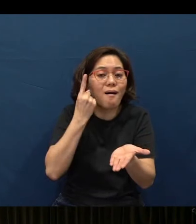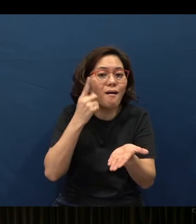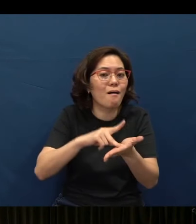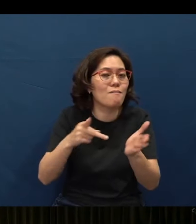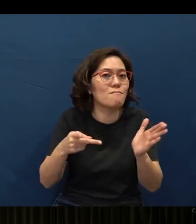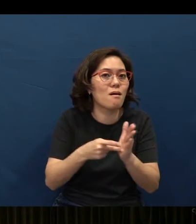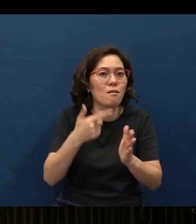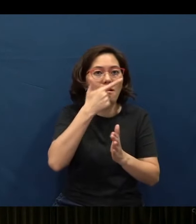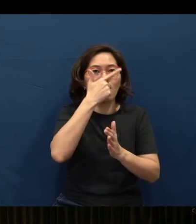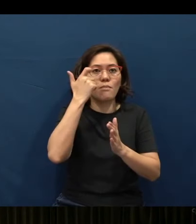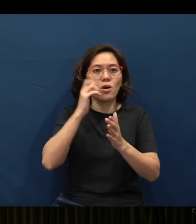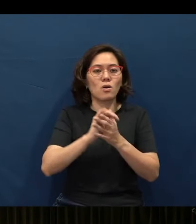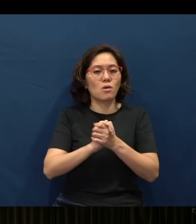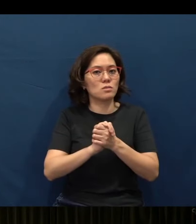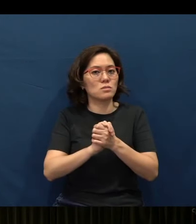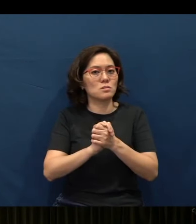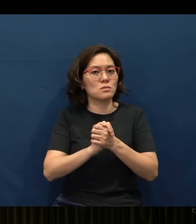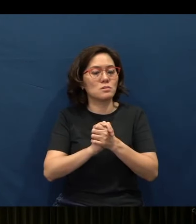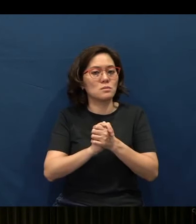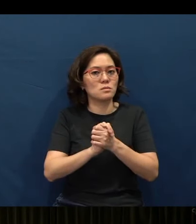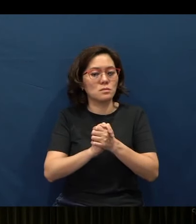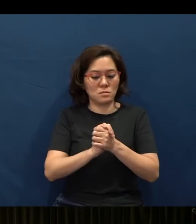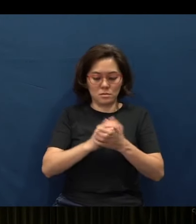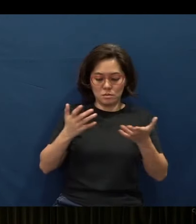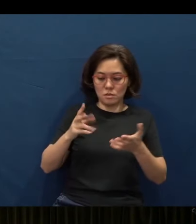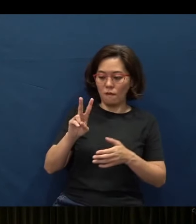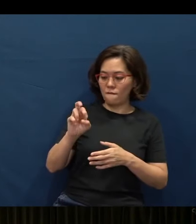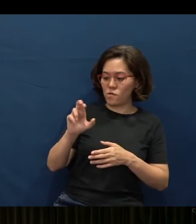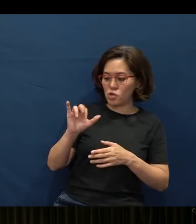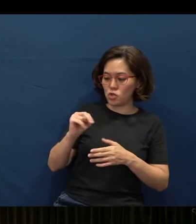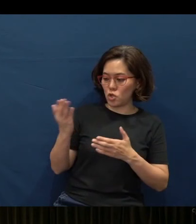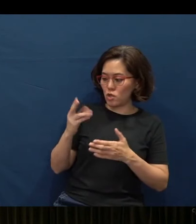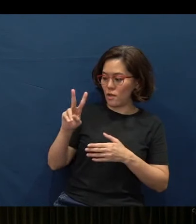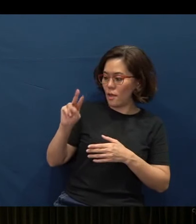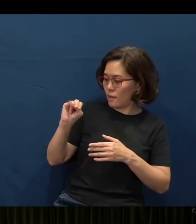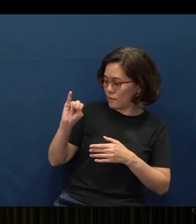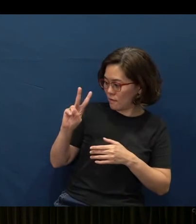because especially (in) the version here - the NIV version - (it) helps us see it very clearly.